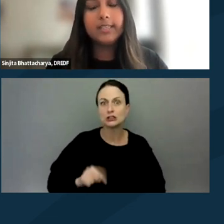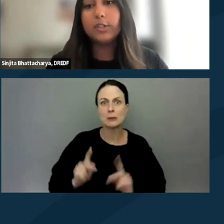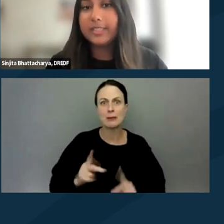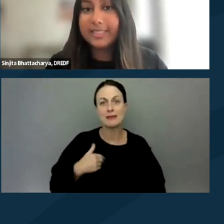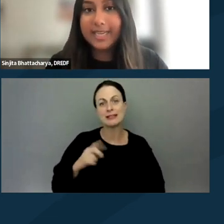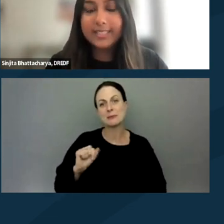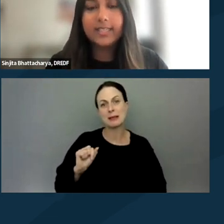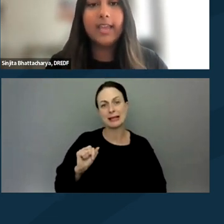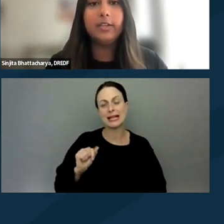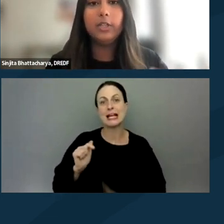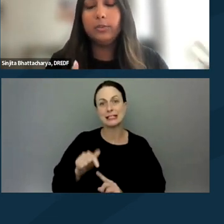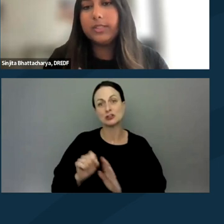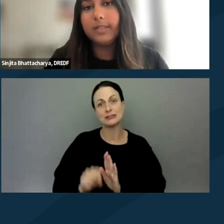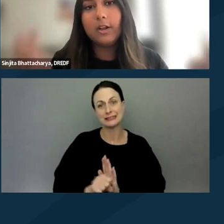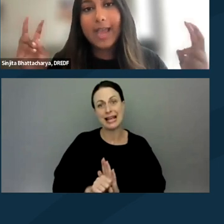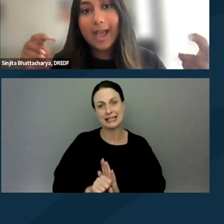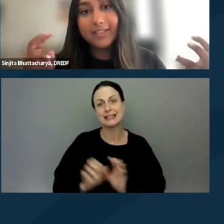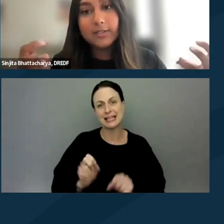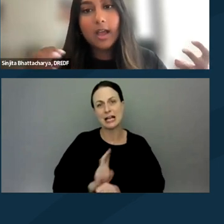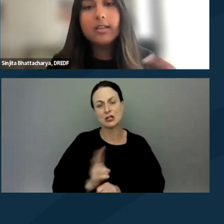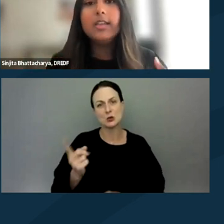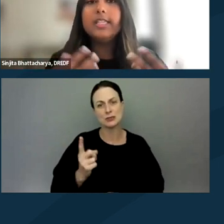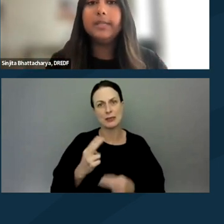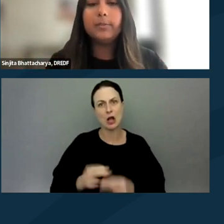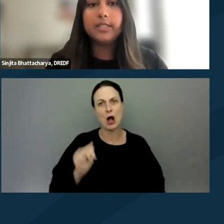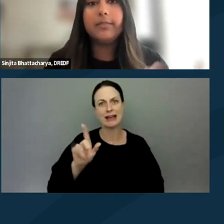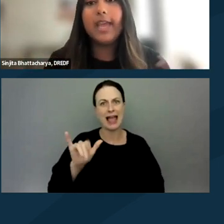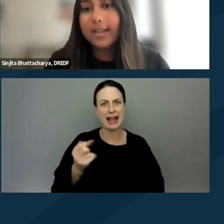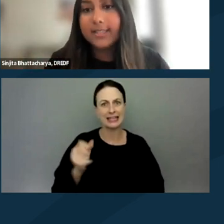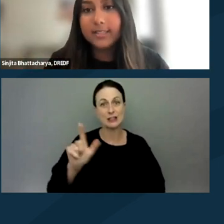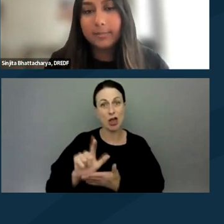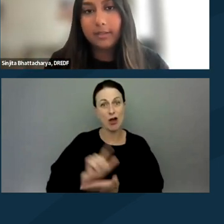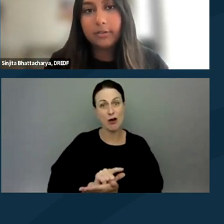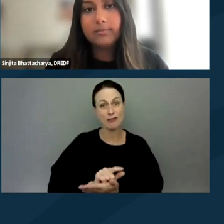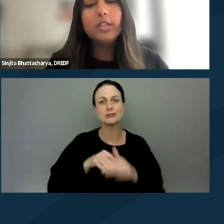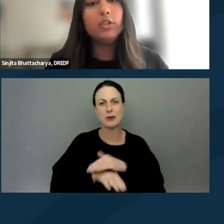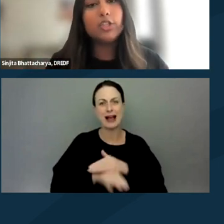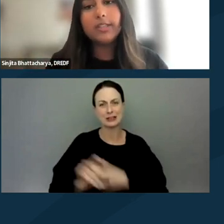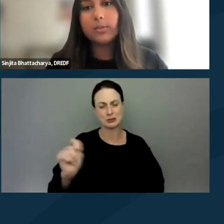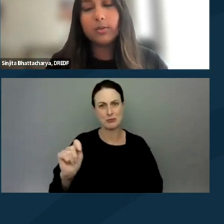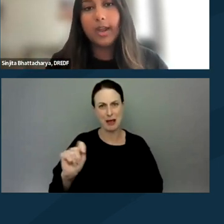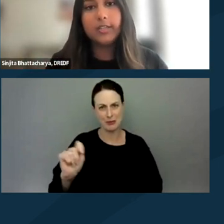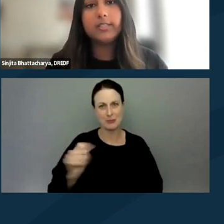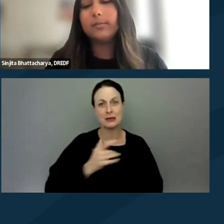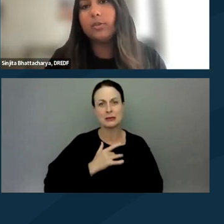in certain states can use something called Ally's Law to be able to get access to the bathroom. Usually, this requires some sort